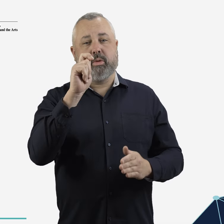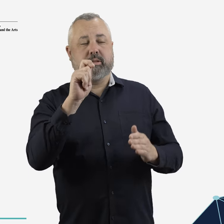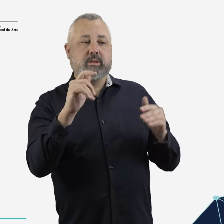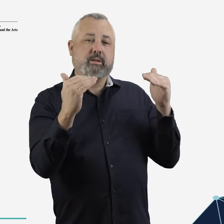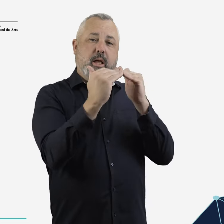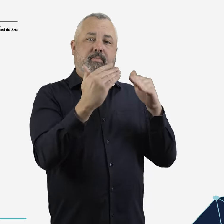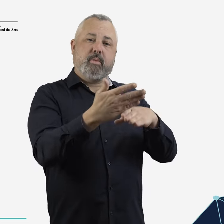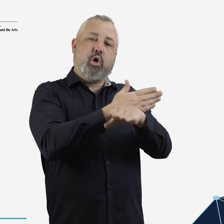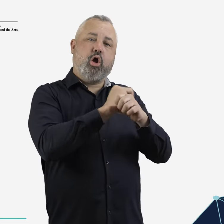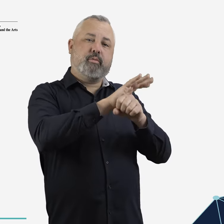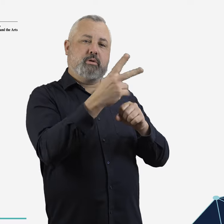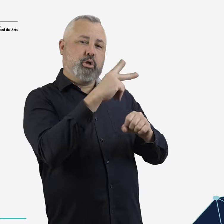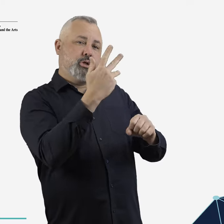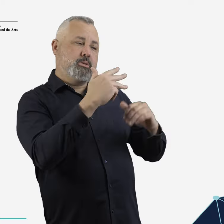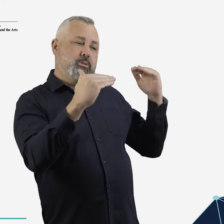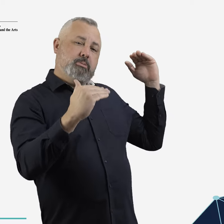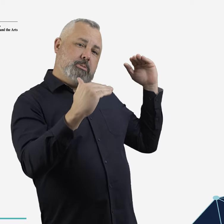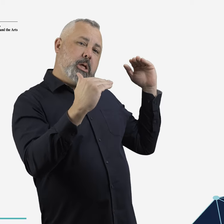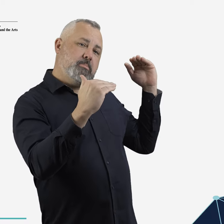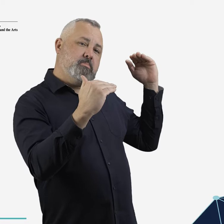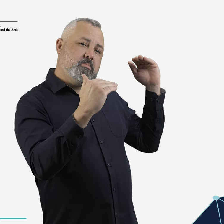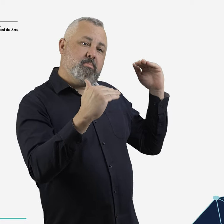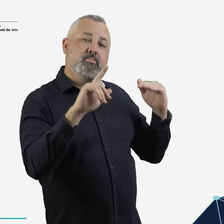with passenger numbers largely back to 2019 levels.